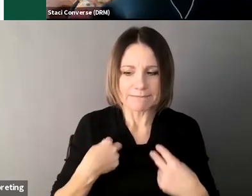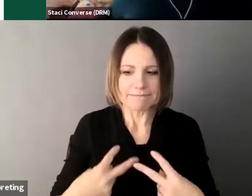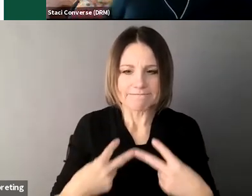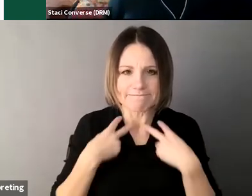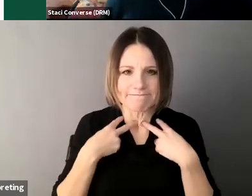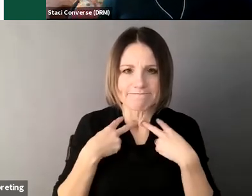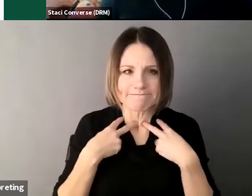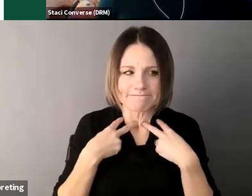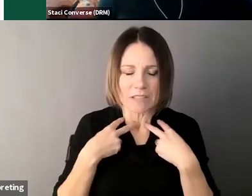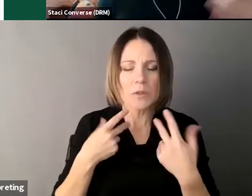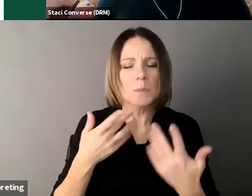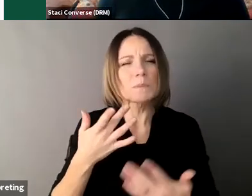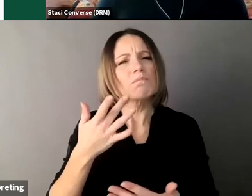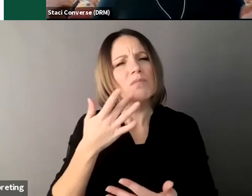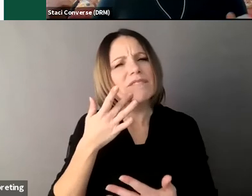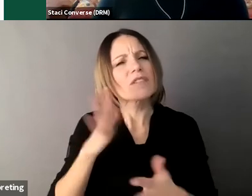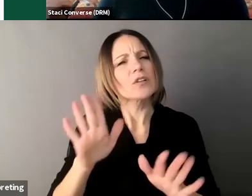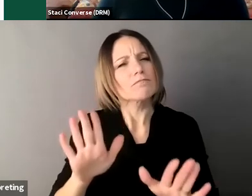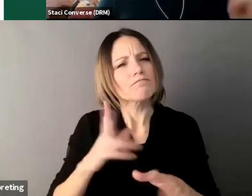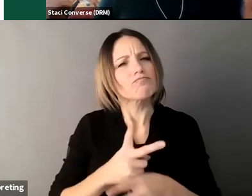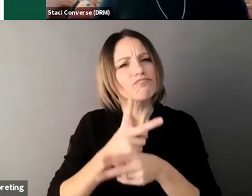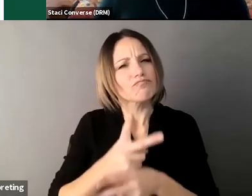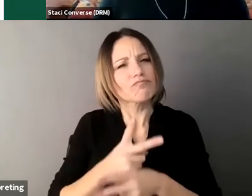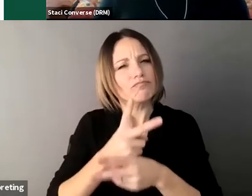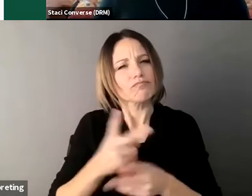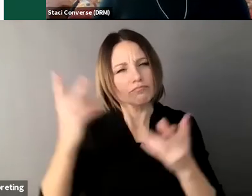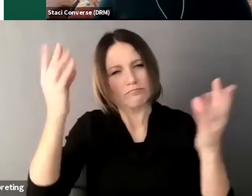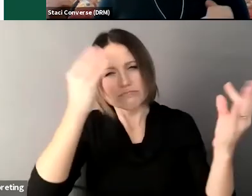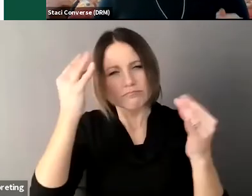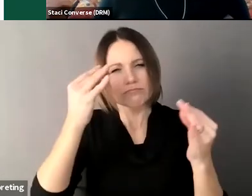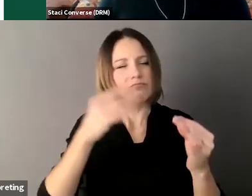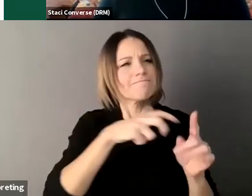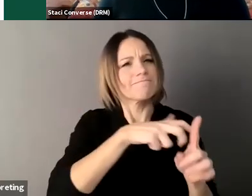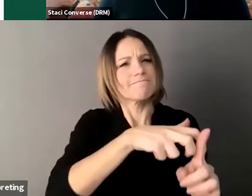right and so we've gone through already the first two questions so we went through number one